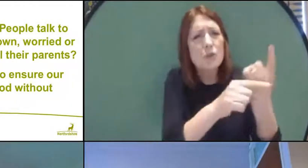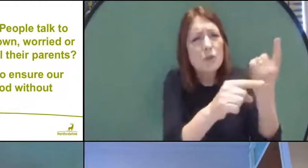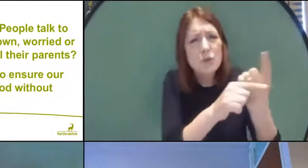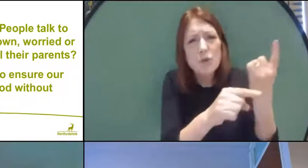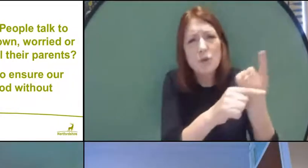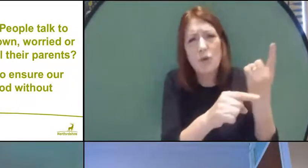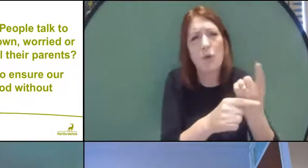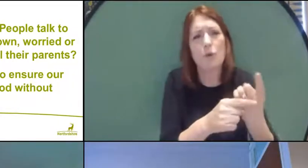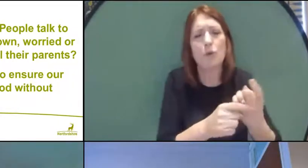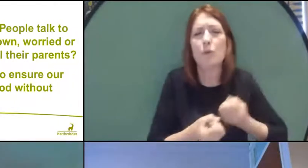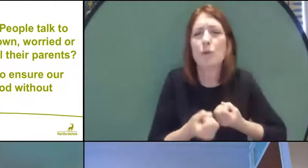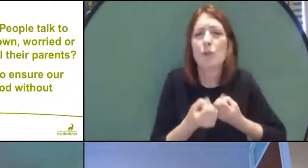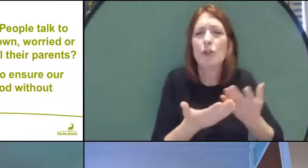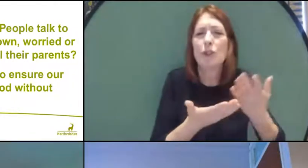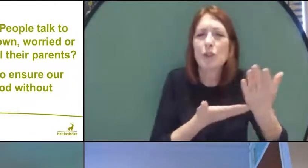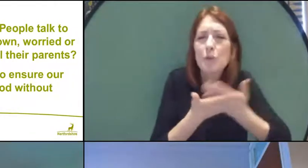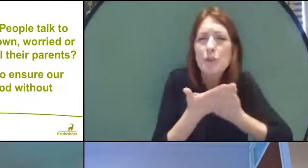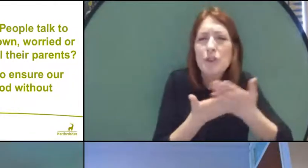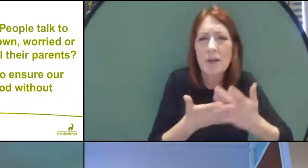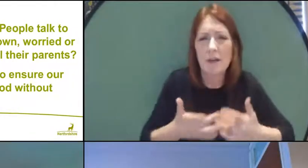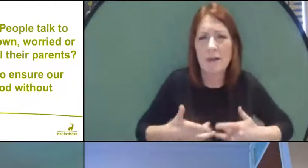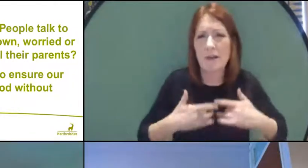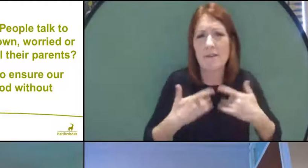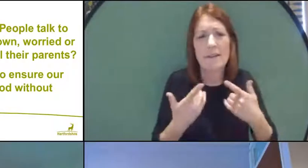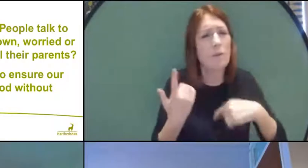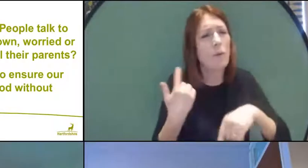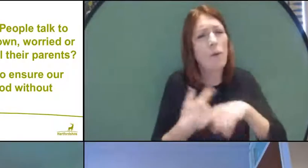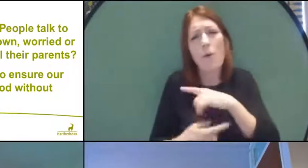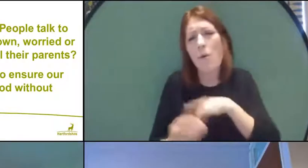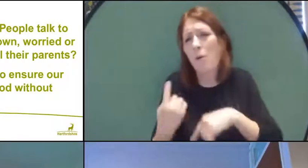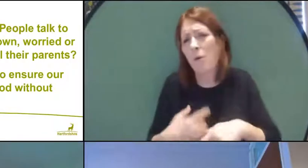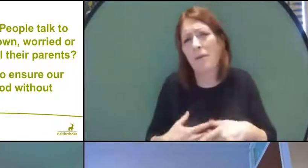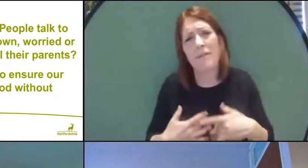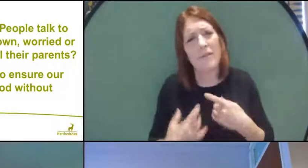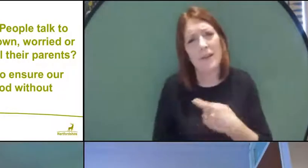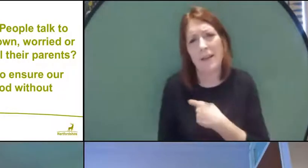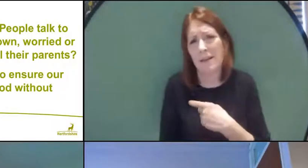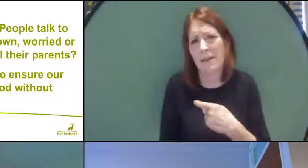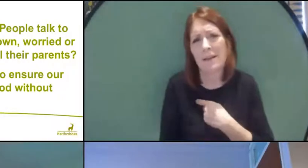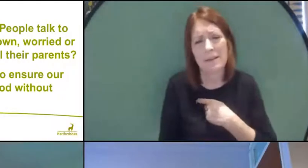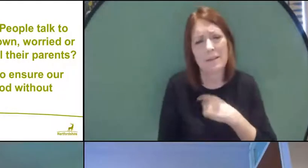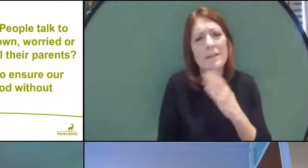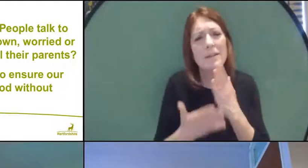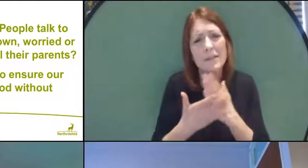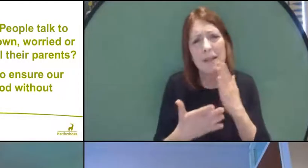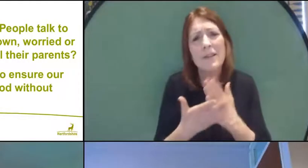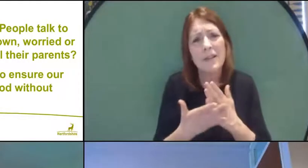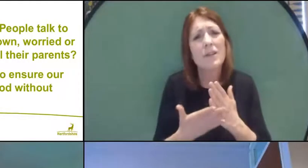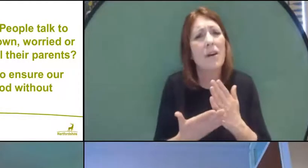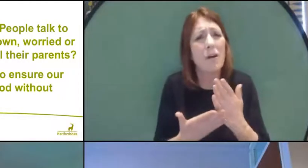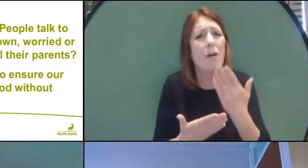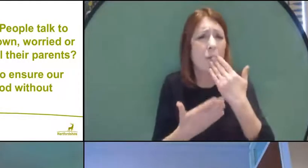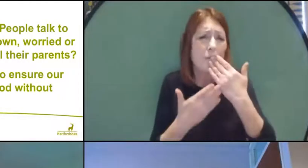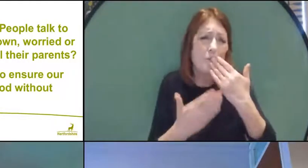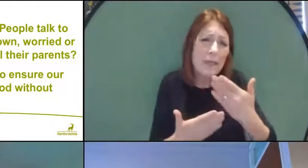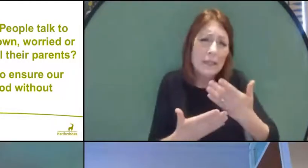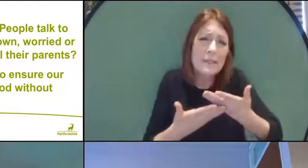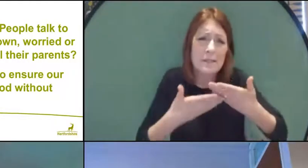to share your feelings. We're all feeling anxious, so do share those feelings and your school is your